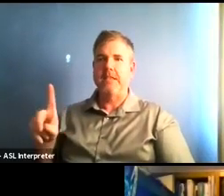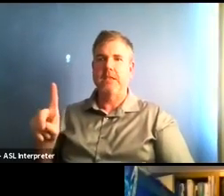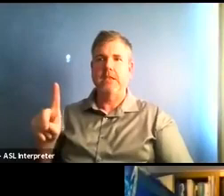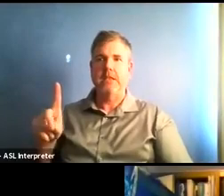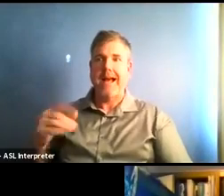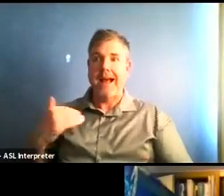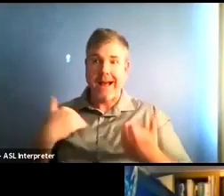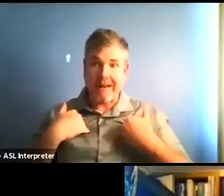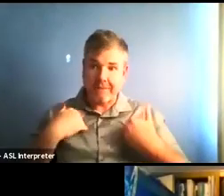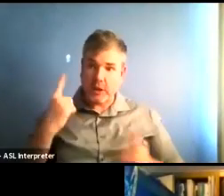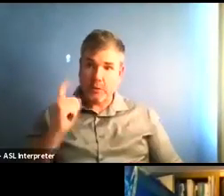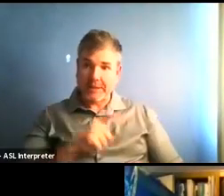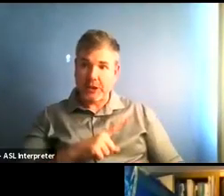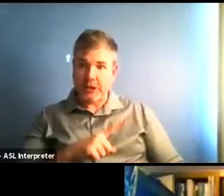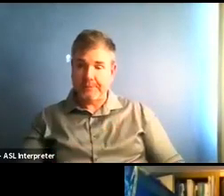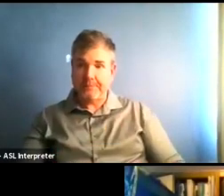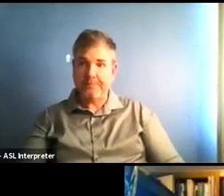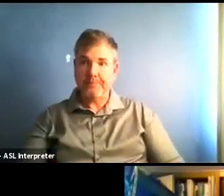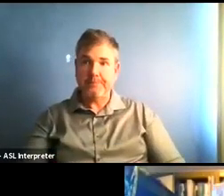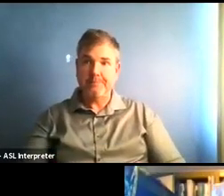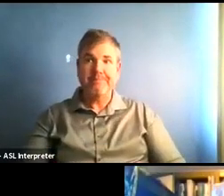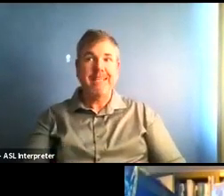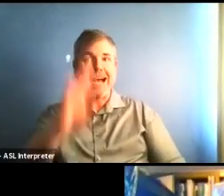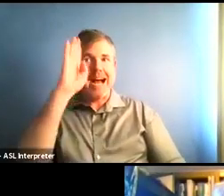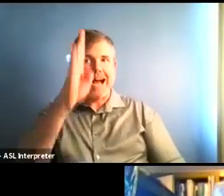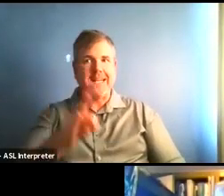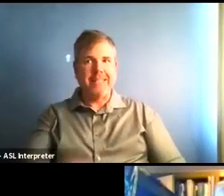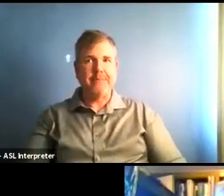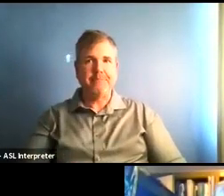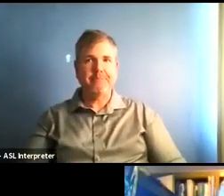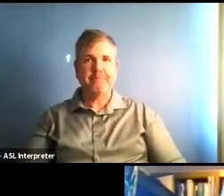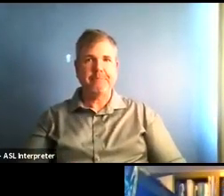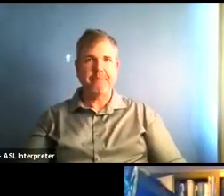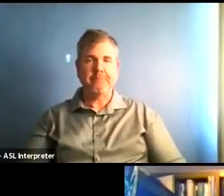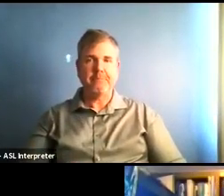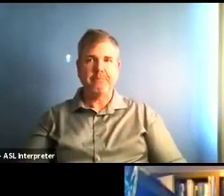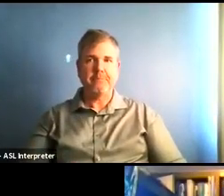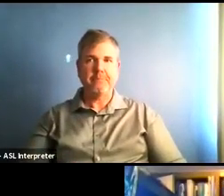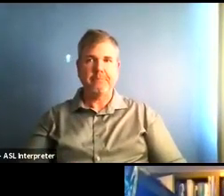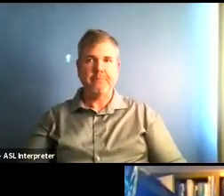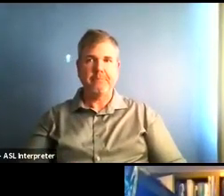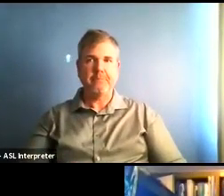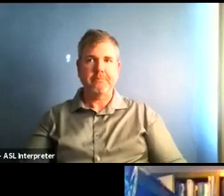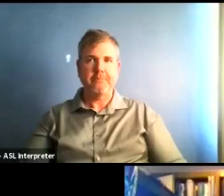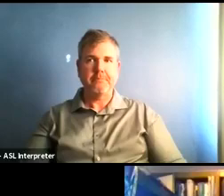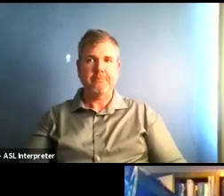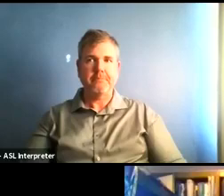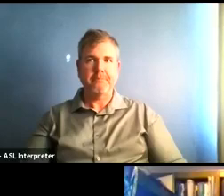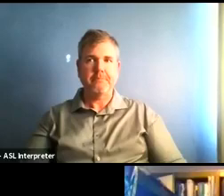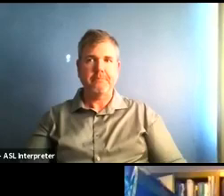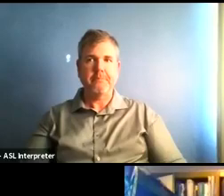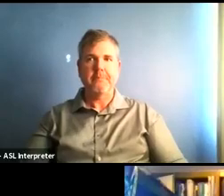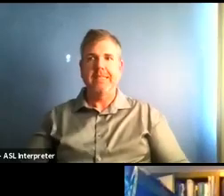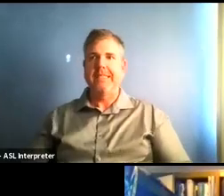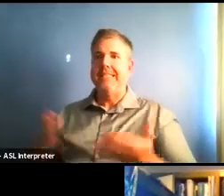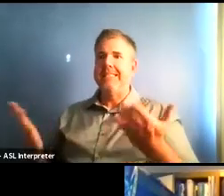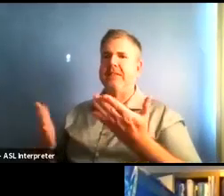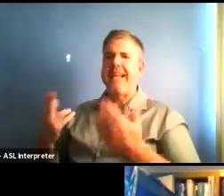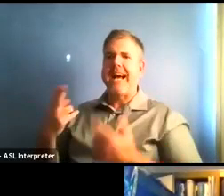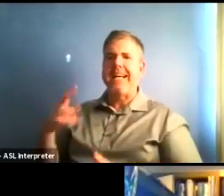Hi, Paul. So we've got in our high school community, we've got teams and kids who are starting to or continuing to work out.